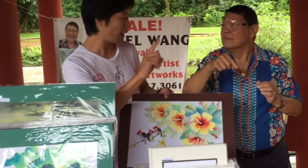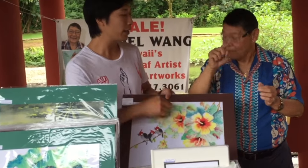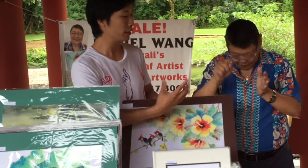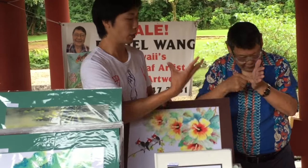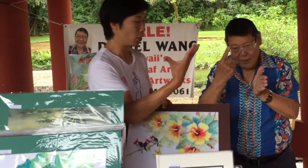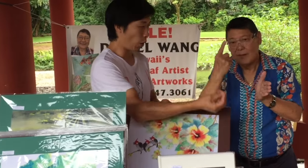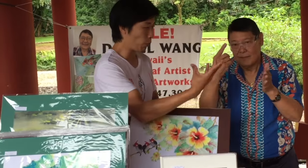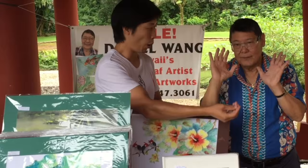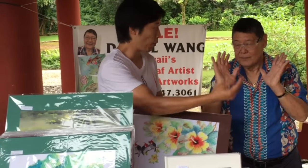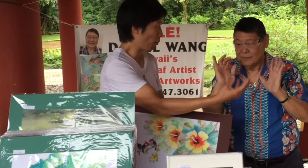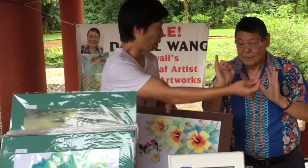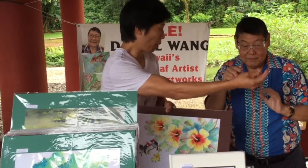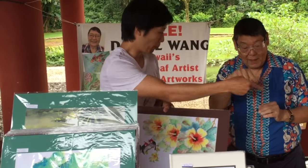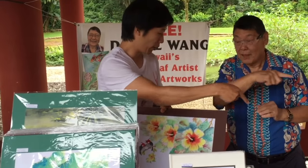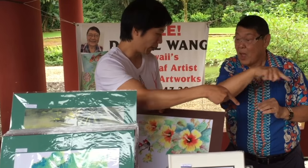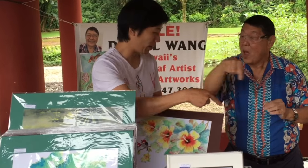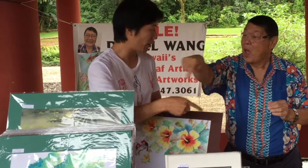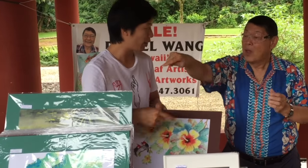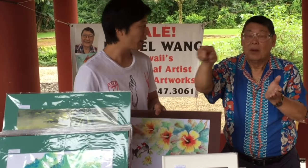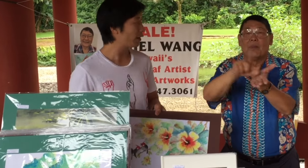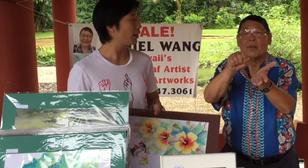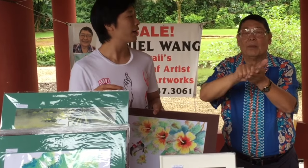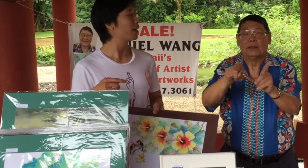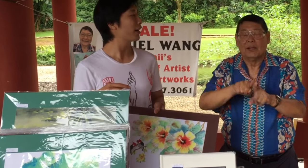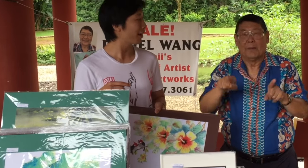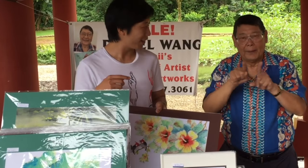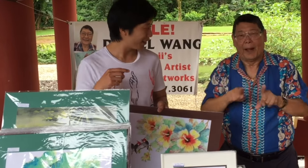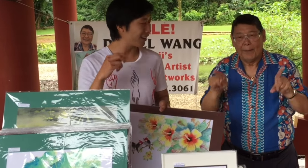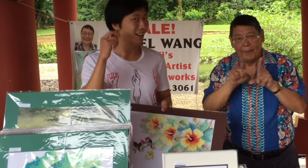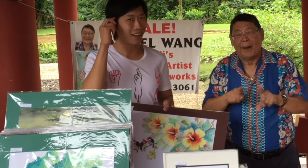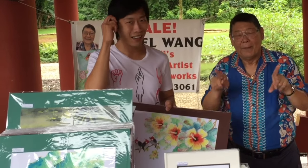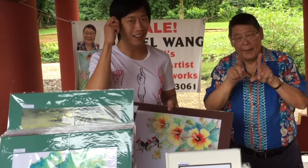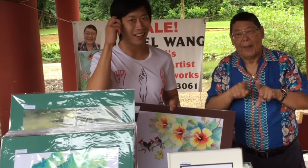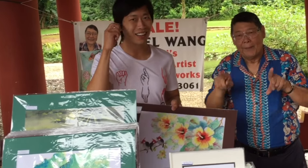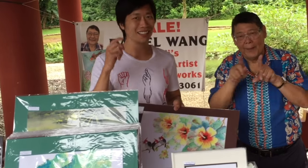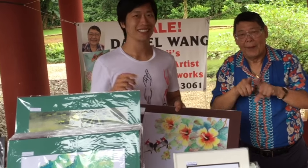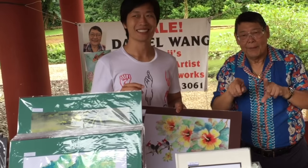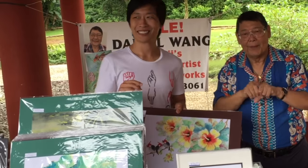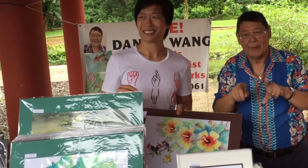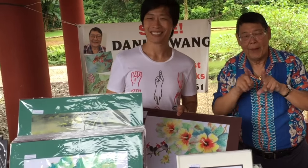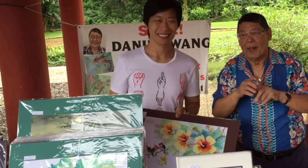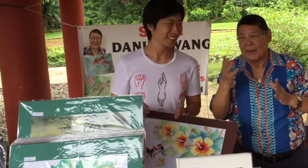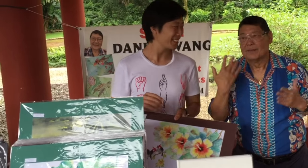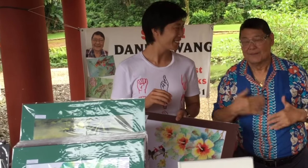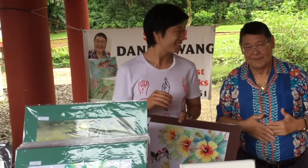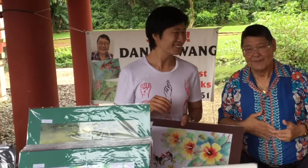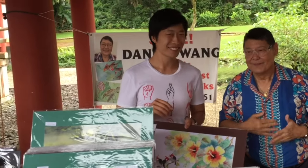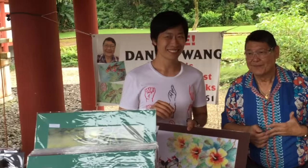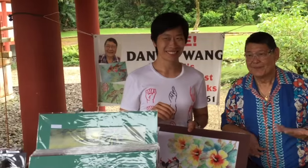The replicas are smaller copies and are on the table.